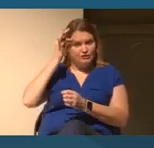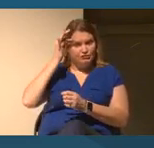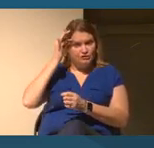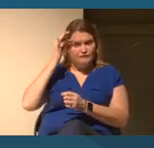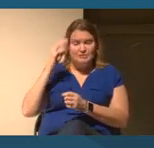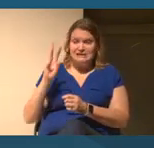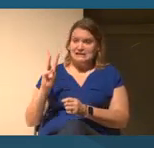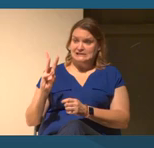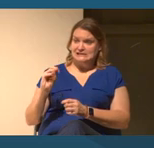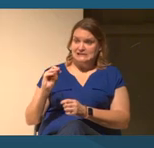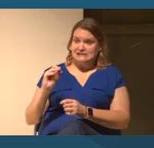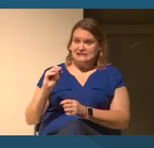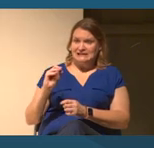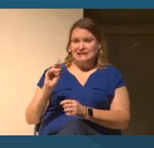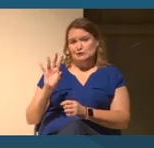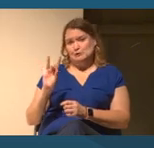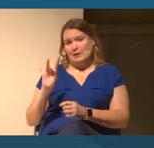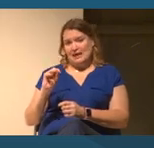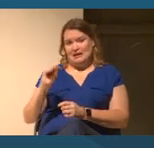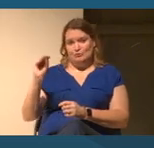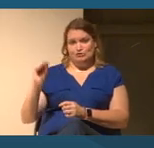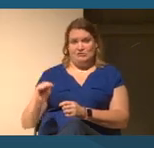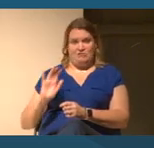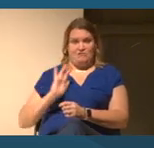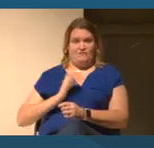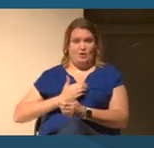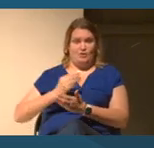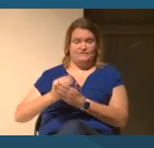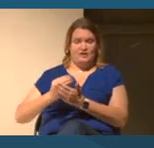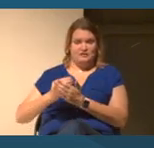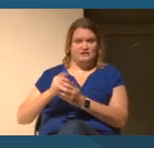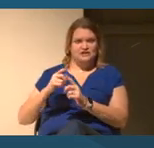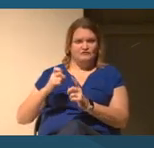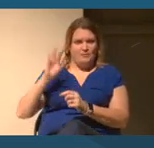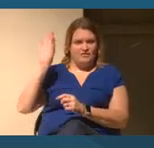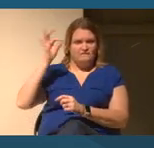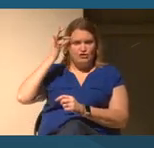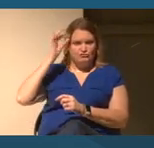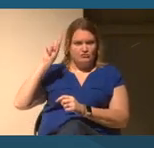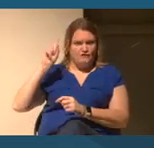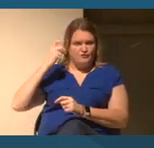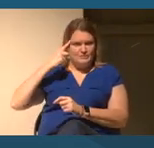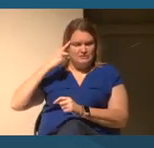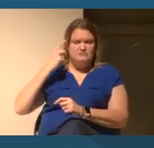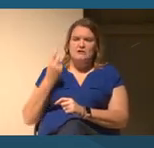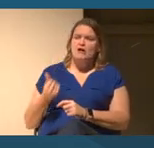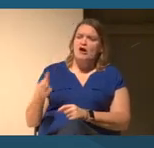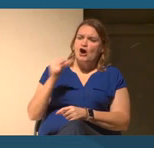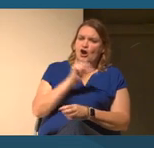Fluctuate 60 to 80% of our funding comes from the federal government. The other resources have to be kind of raised.